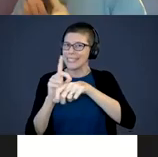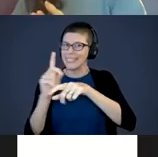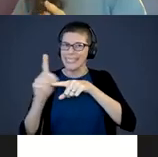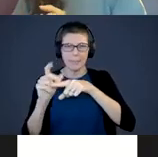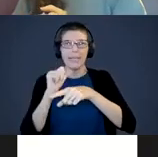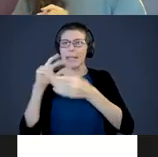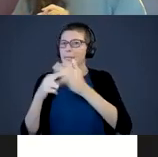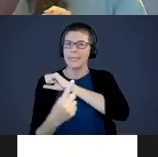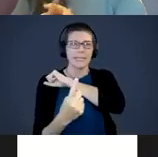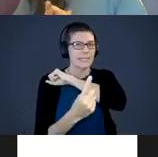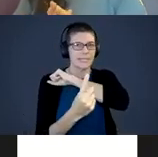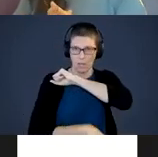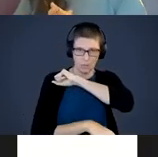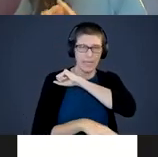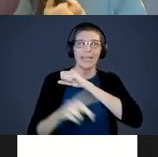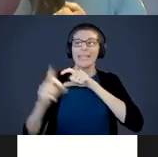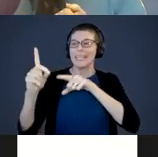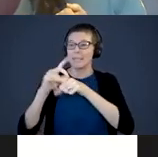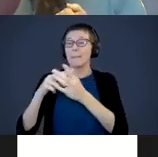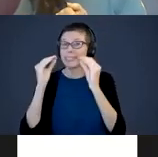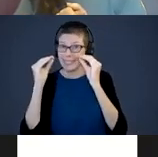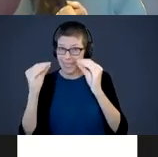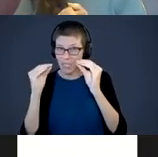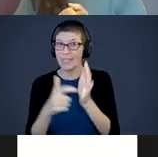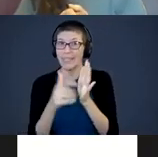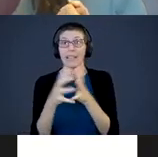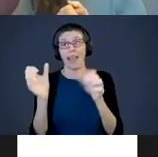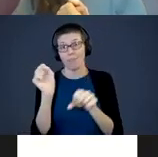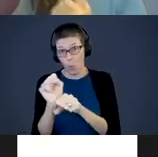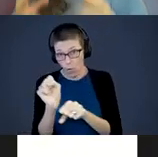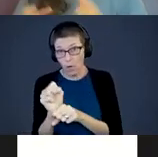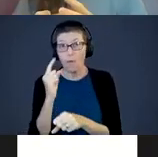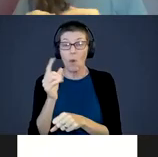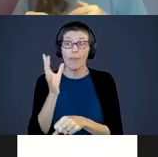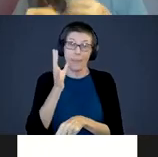is teaching. It takes a lot of work on the part of a parent and teachers to teach kids what we